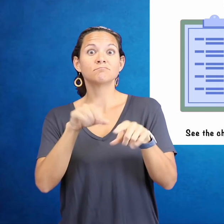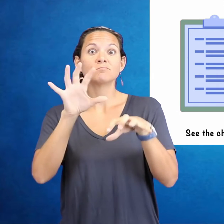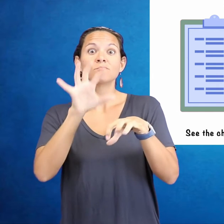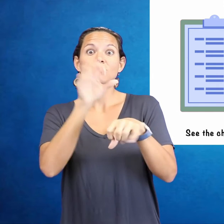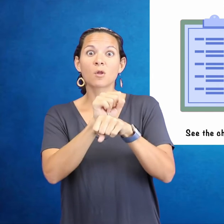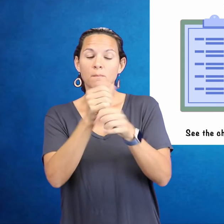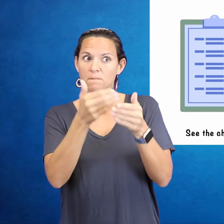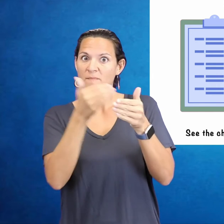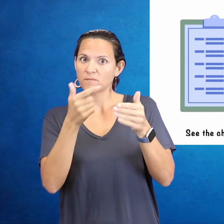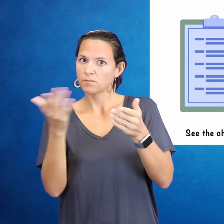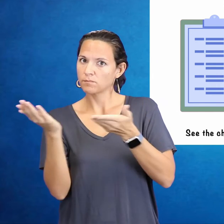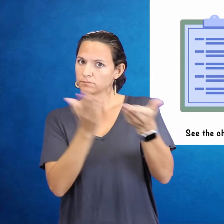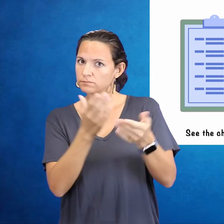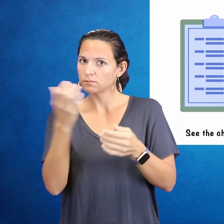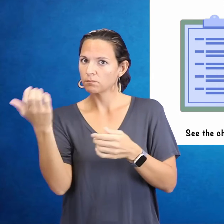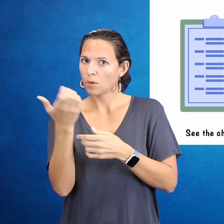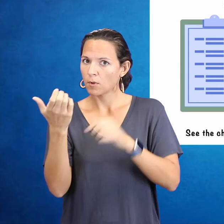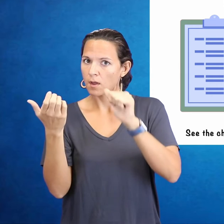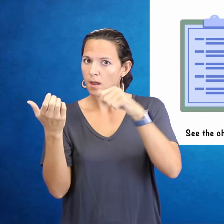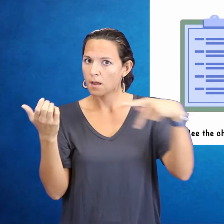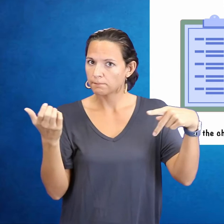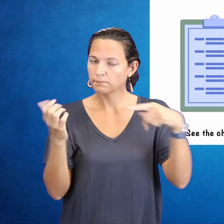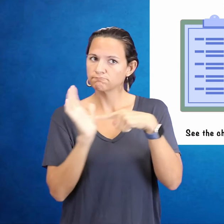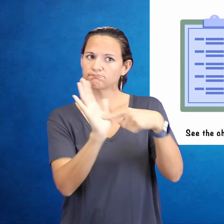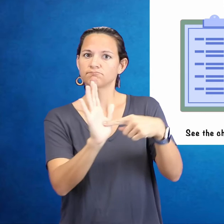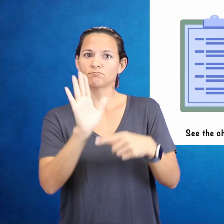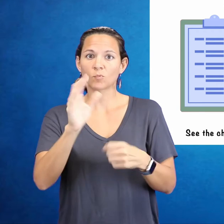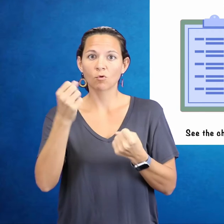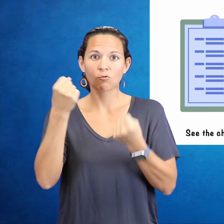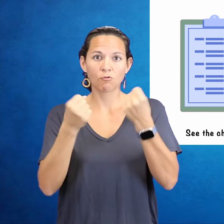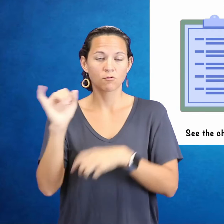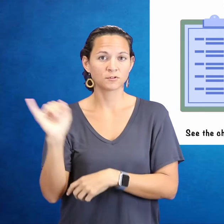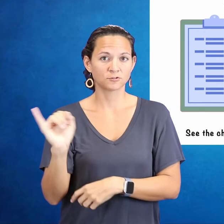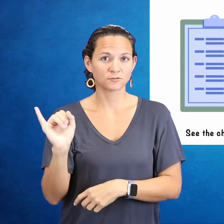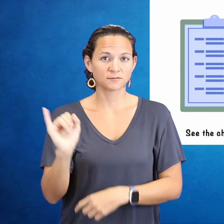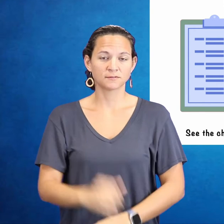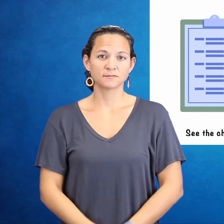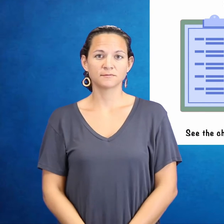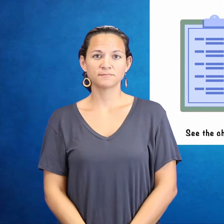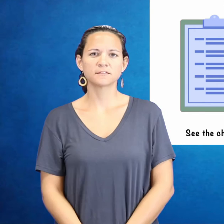Car insurance mobile app must be ready prior to checking in for the appointment.